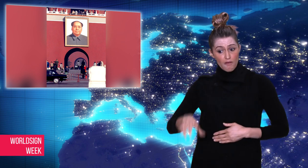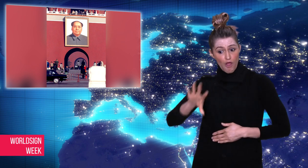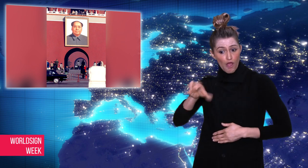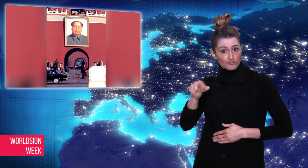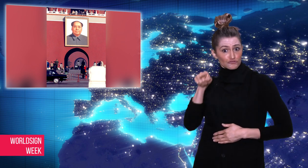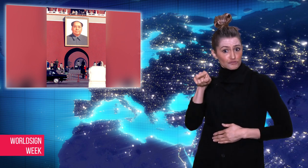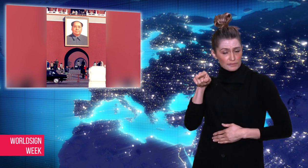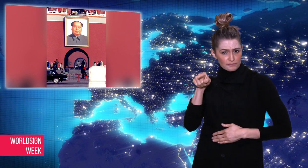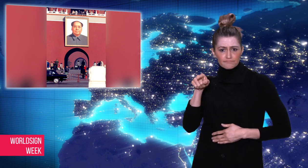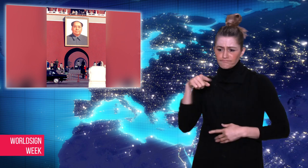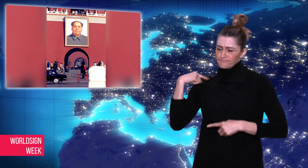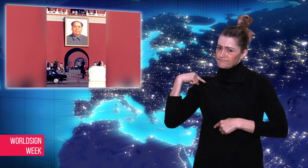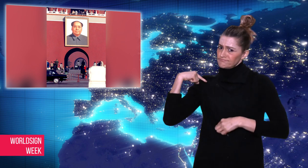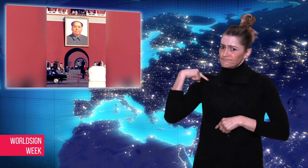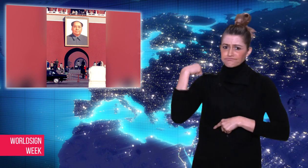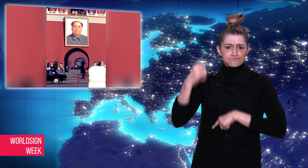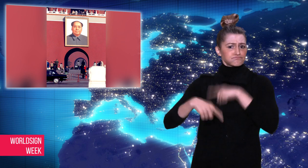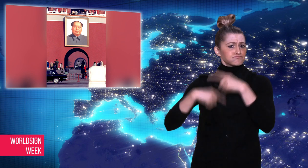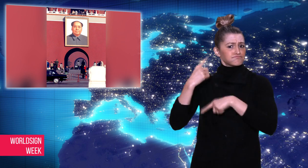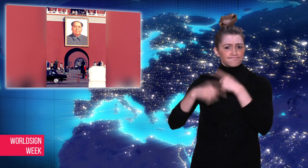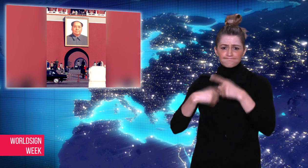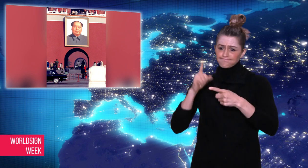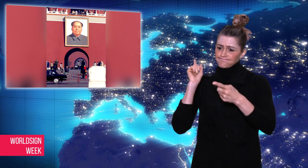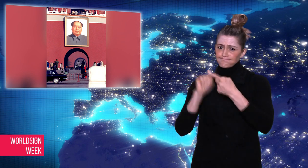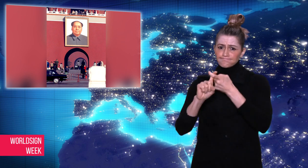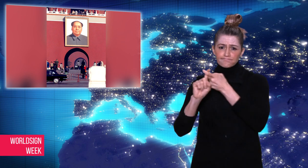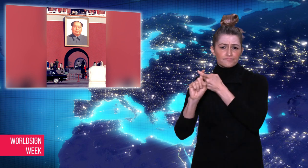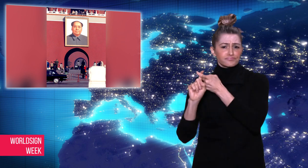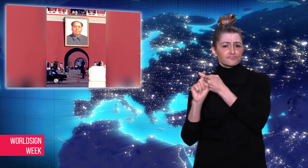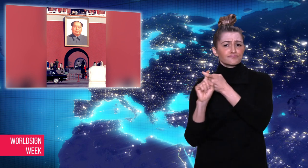economic powerhouse.